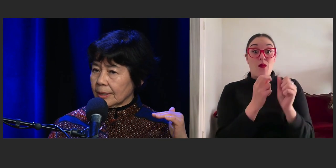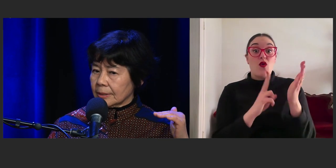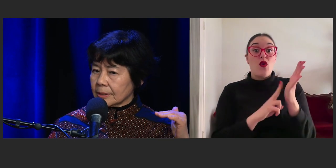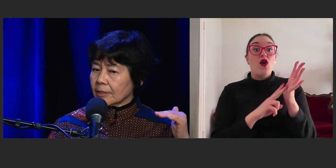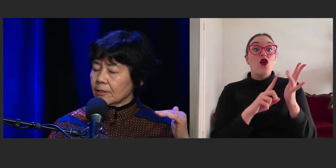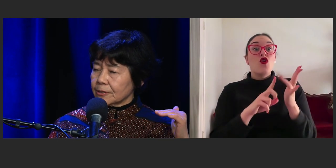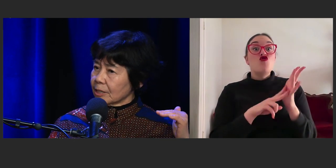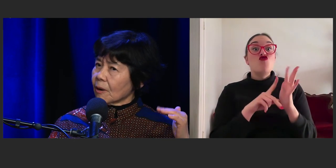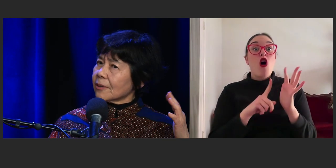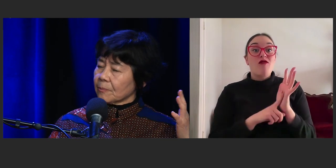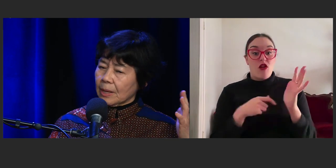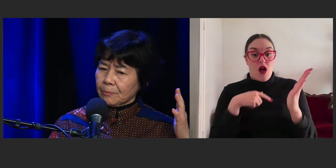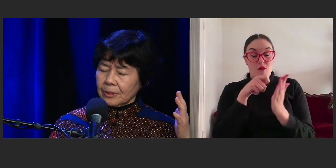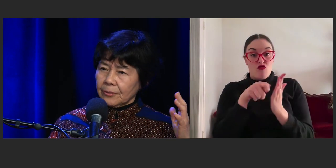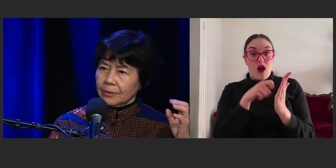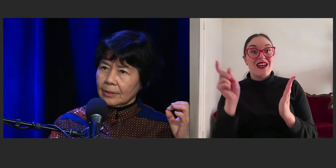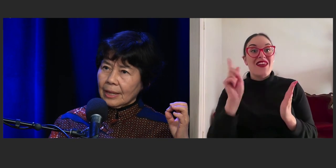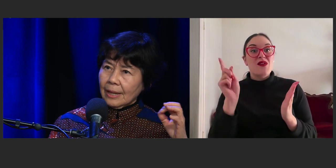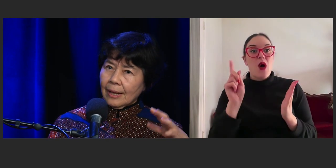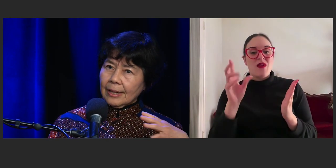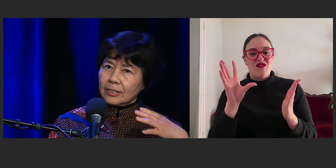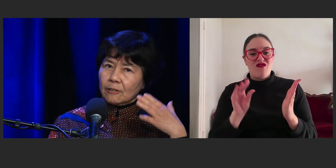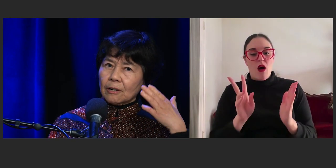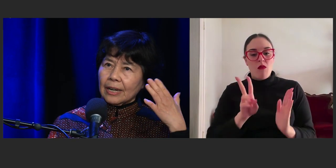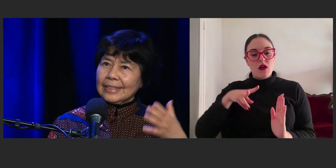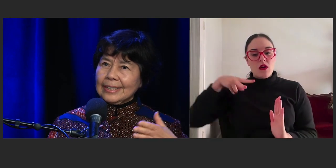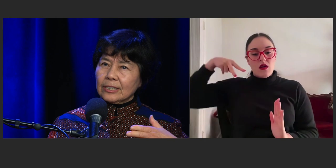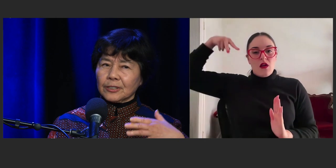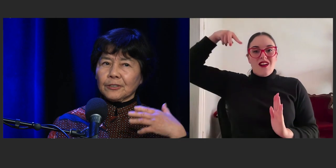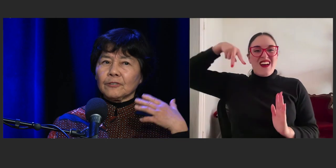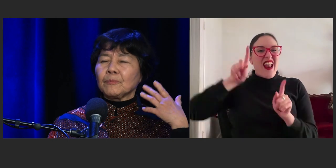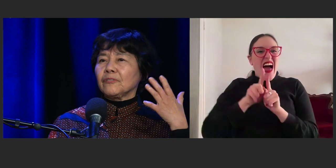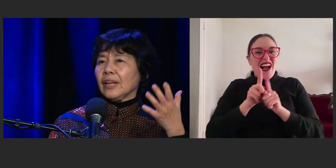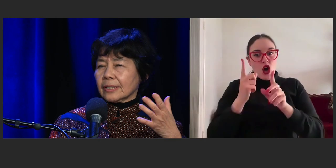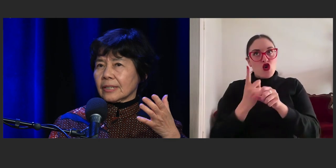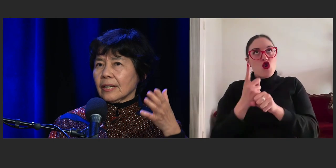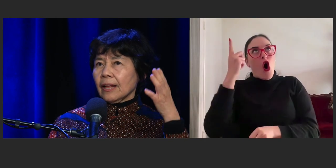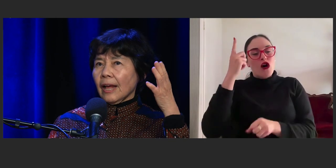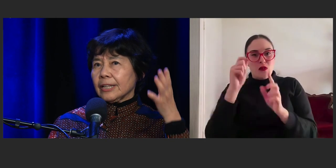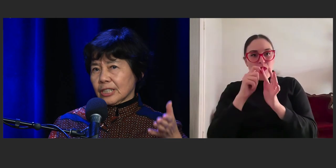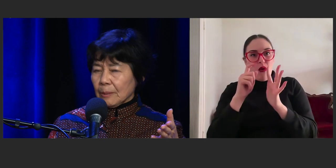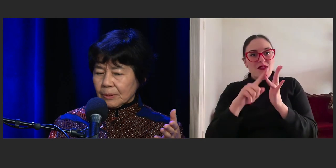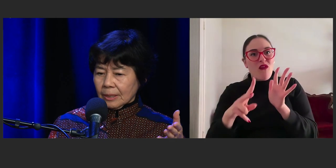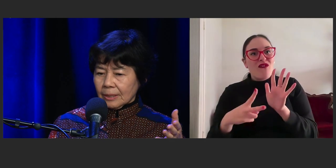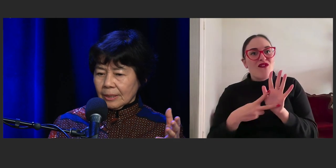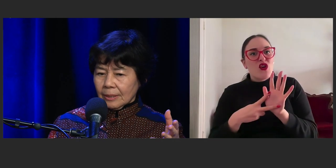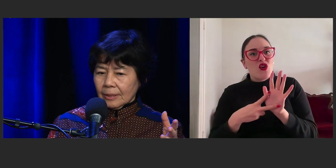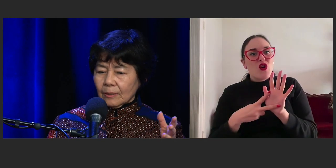and I don't usually write from that point of view. And so I need to sort of perfect a chapter,